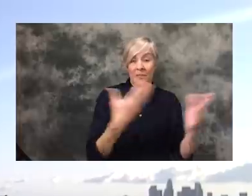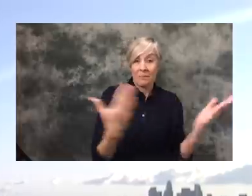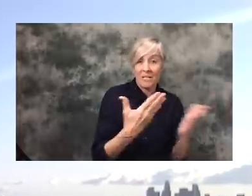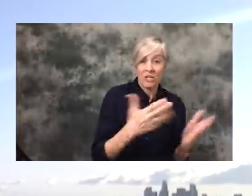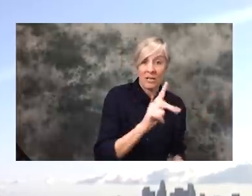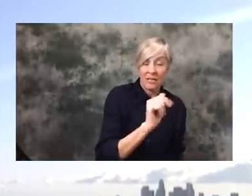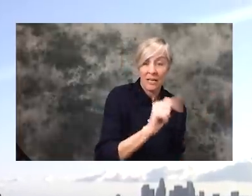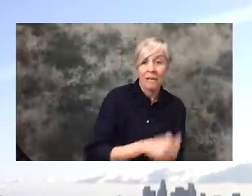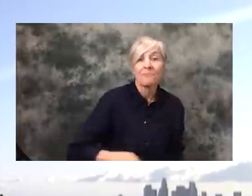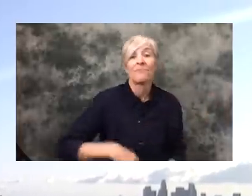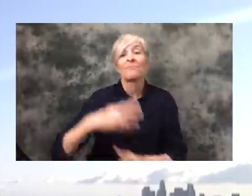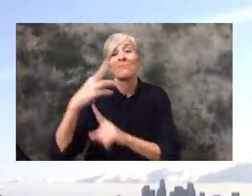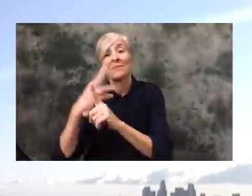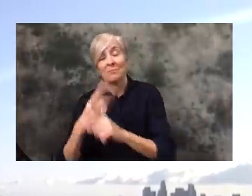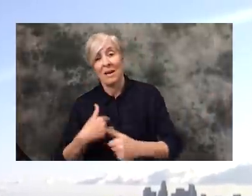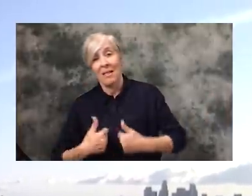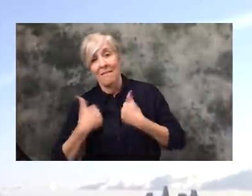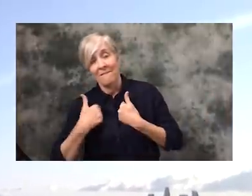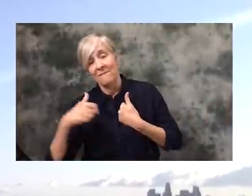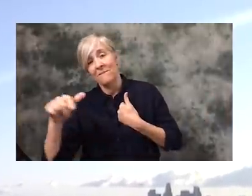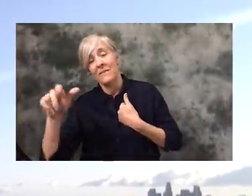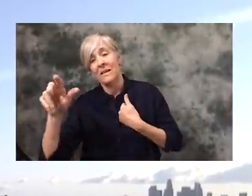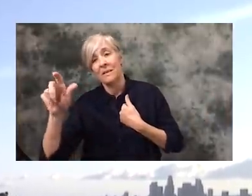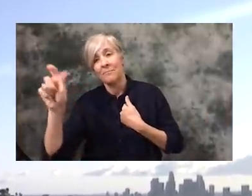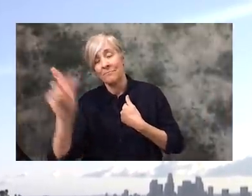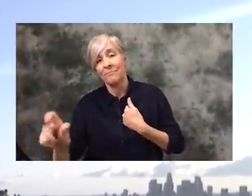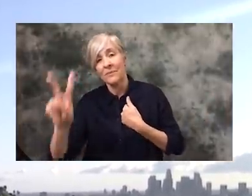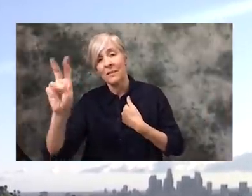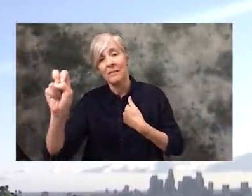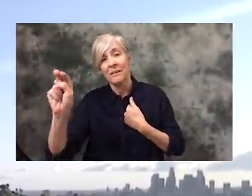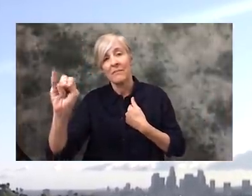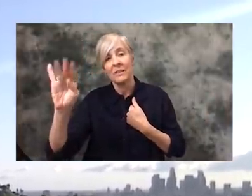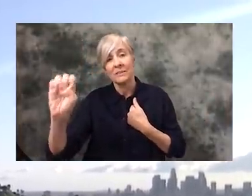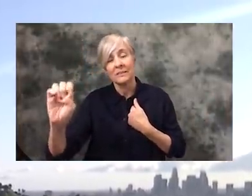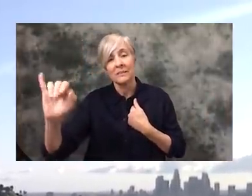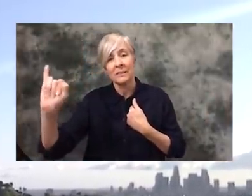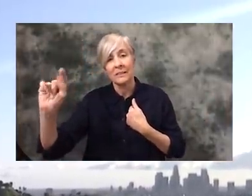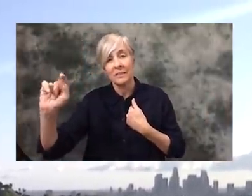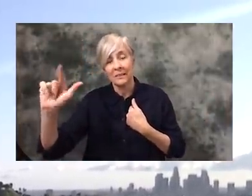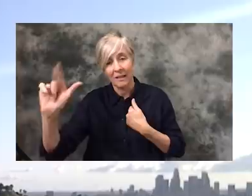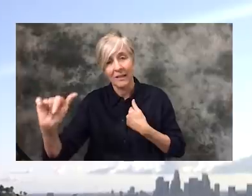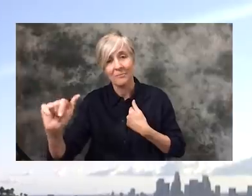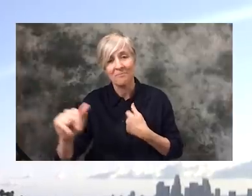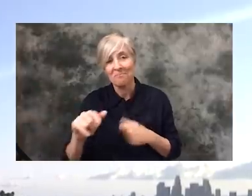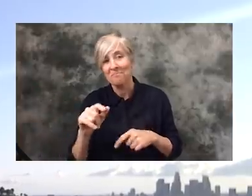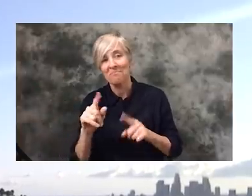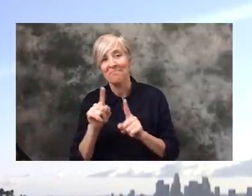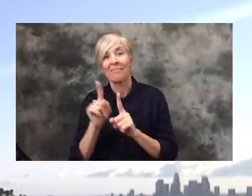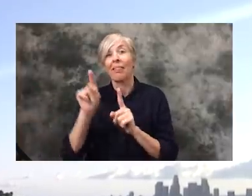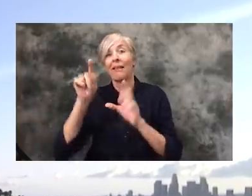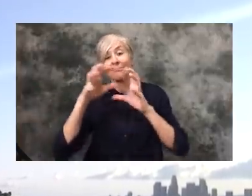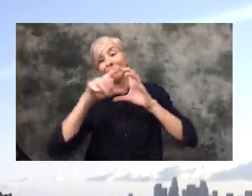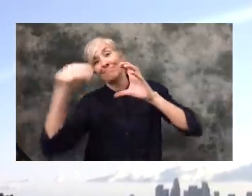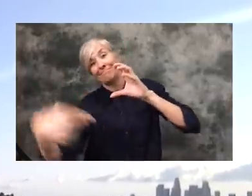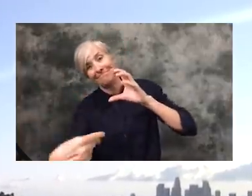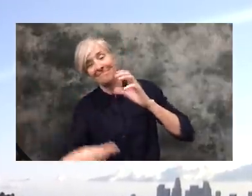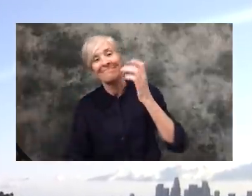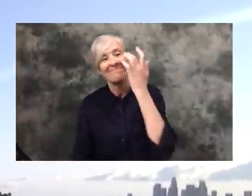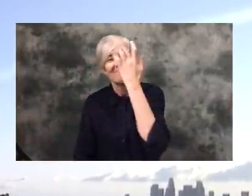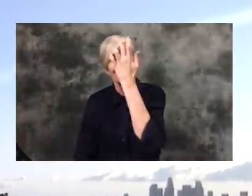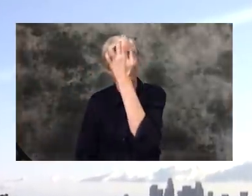half in Venice Italy. You can't see it right now but it's over there, and I have been